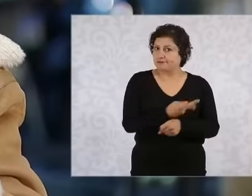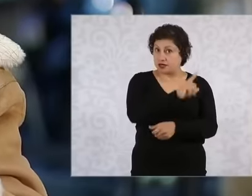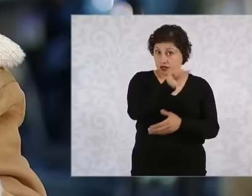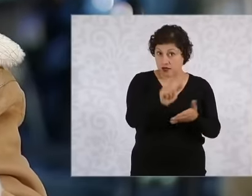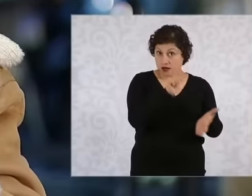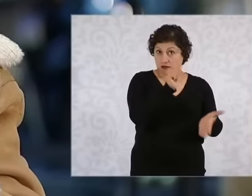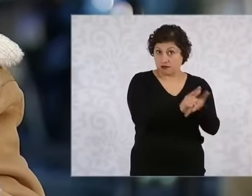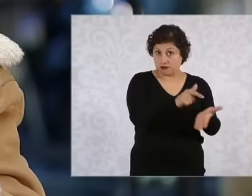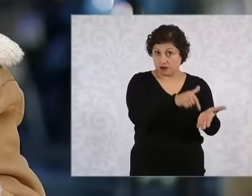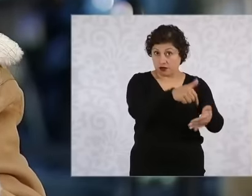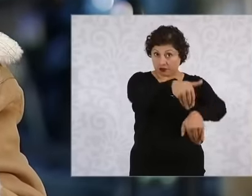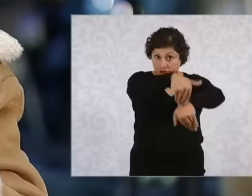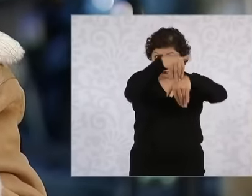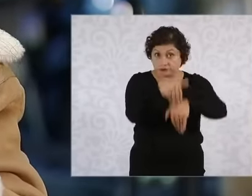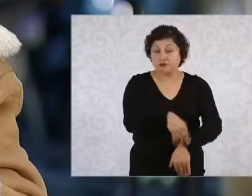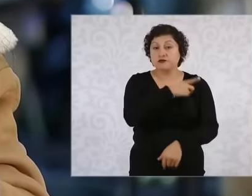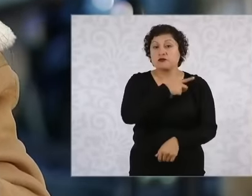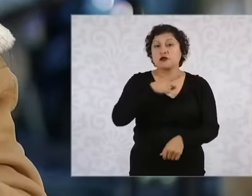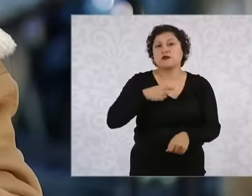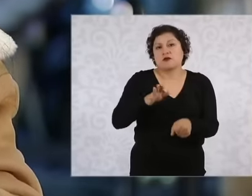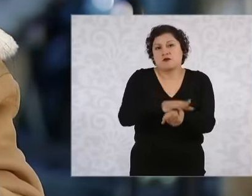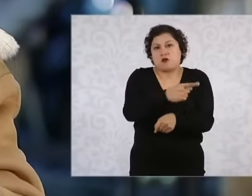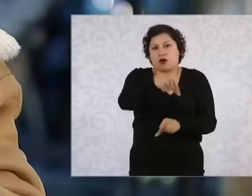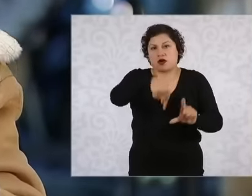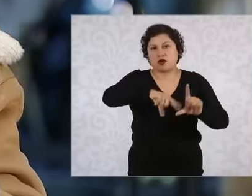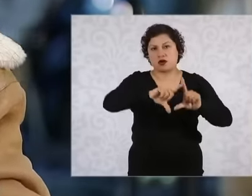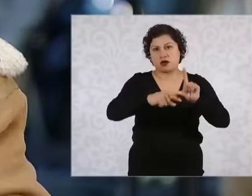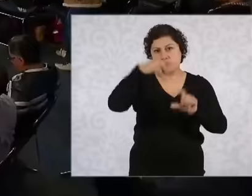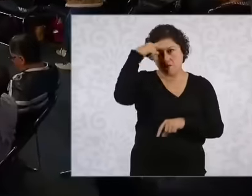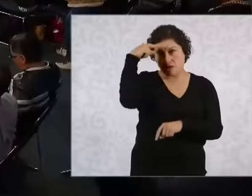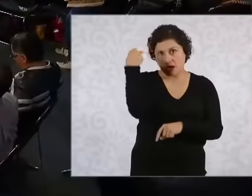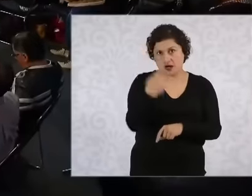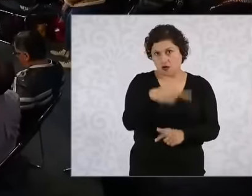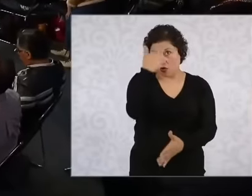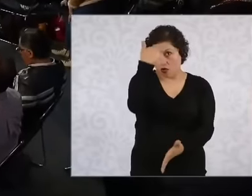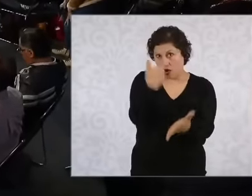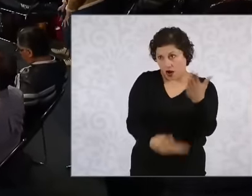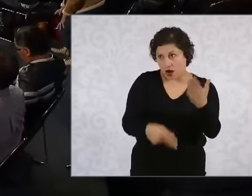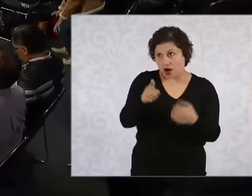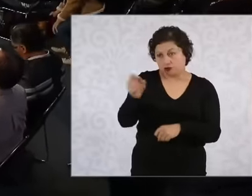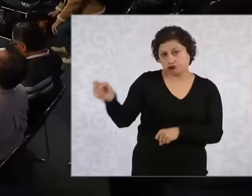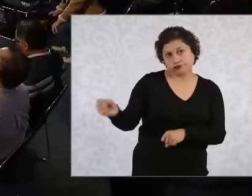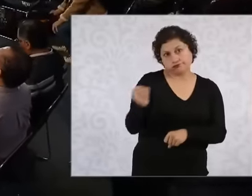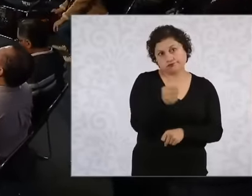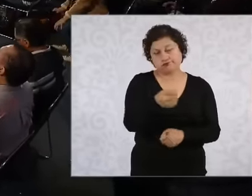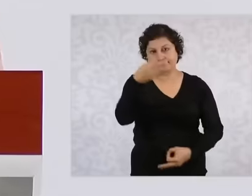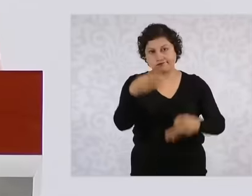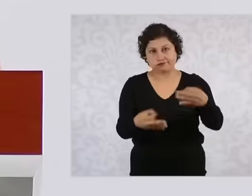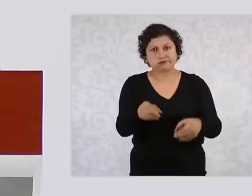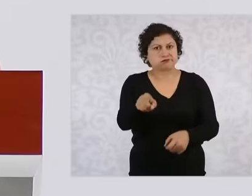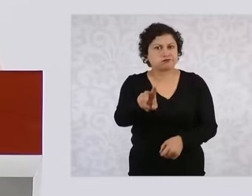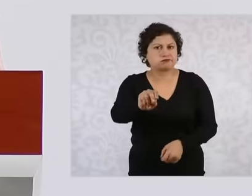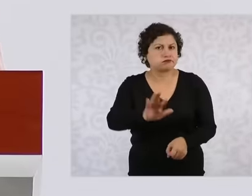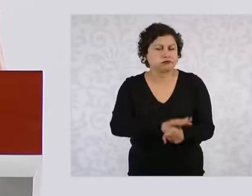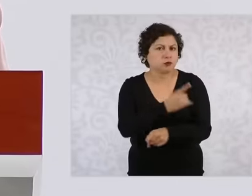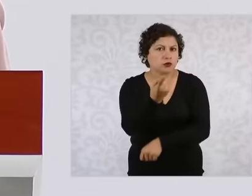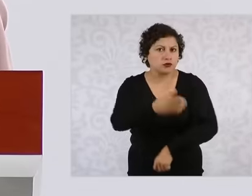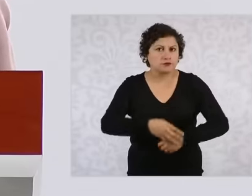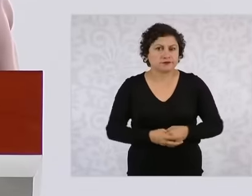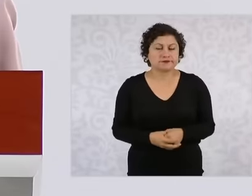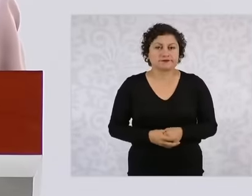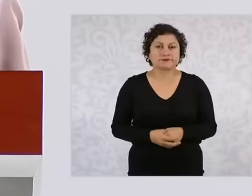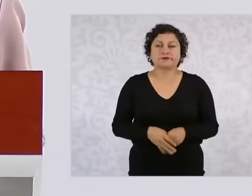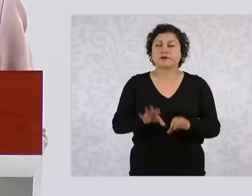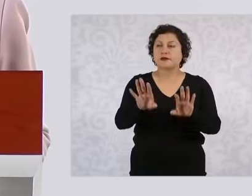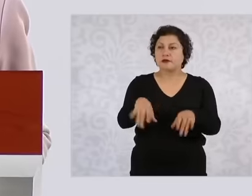those who commit crimes in Mexico are criminals, it is because they are looking for us to do that, or